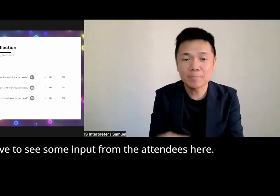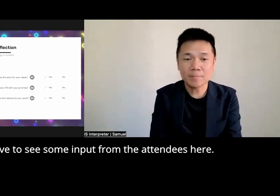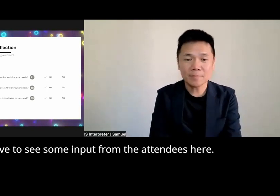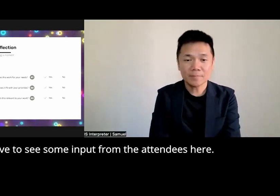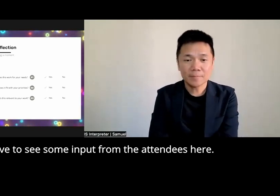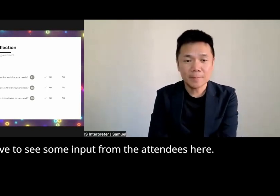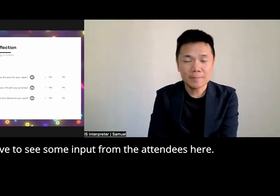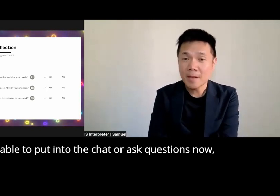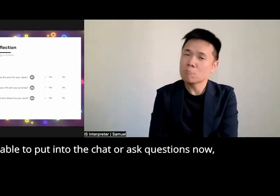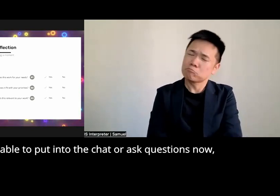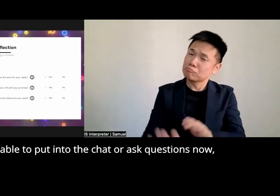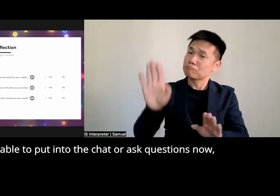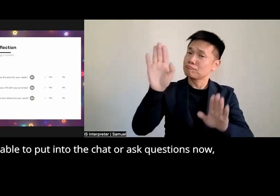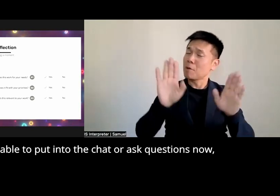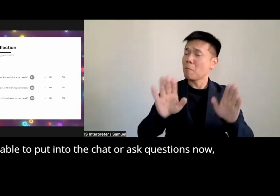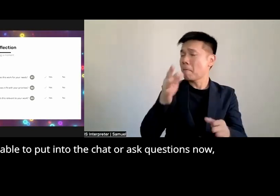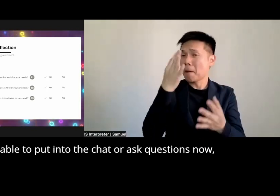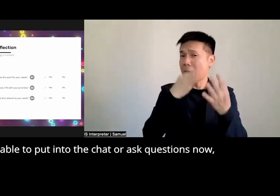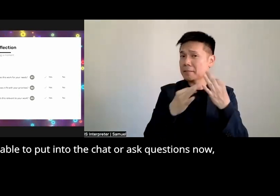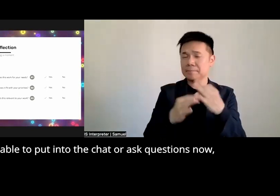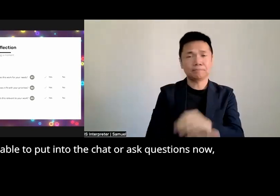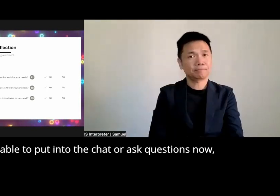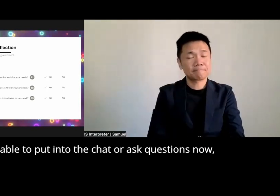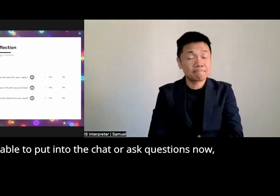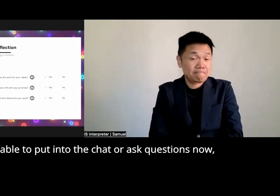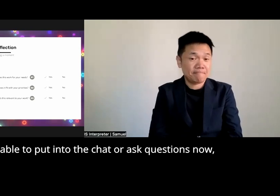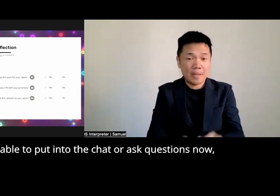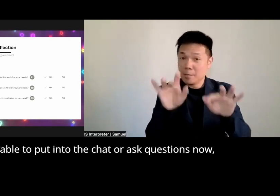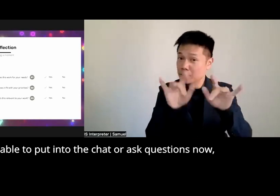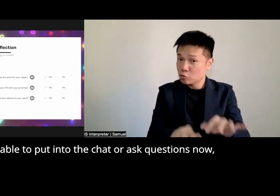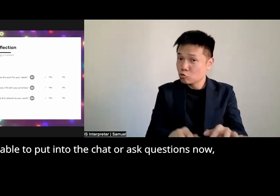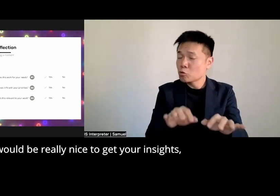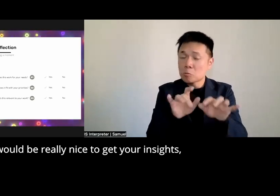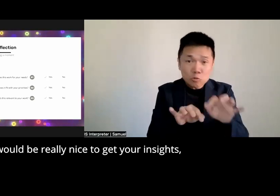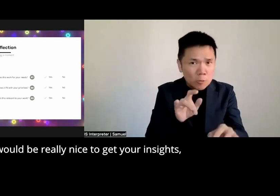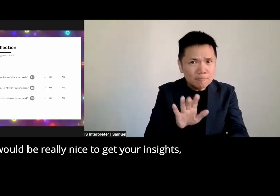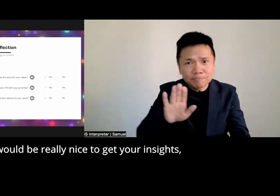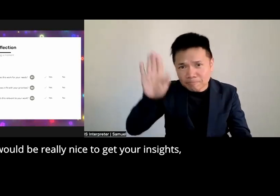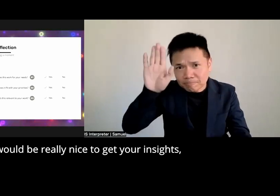the attendees here if you are able to put into the chat or ask questions now it would be really nice